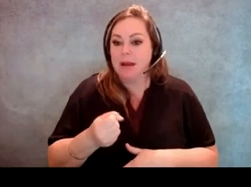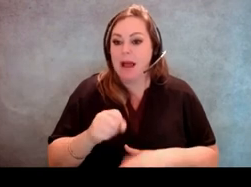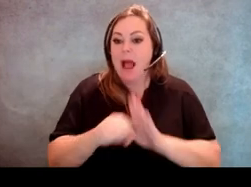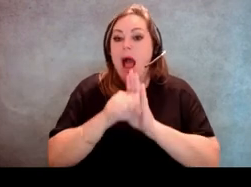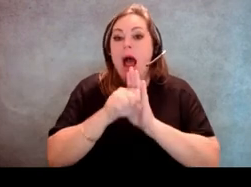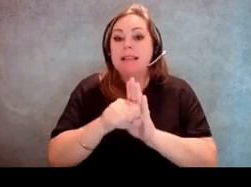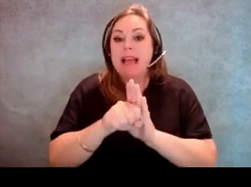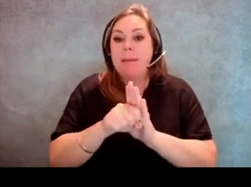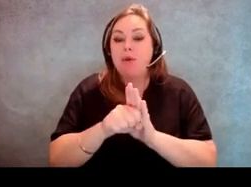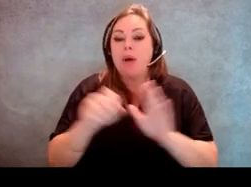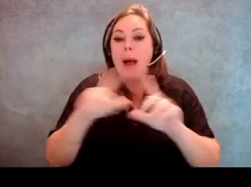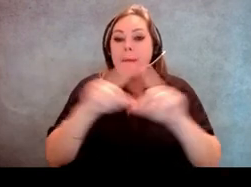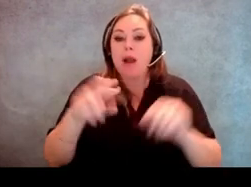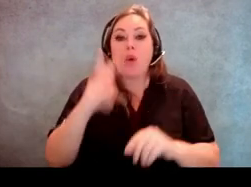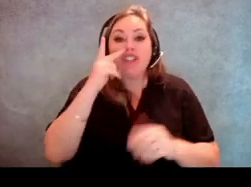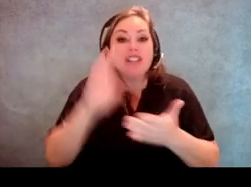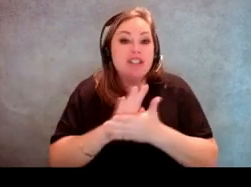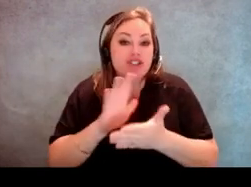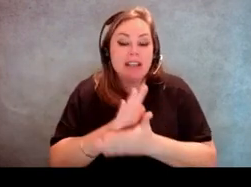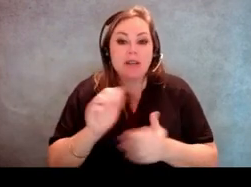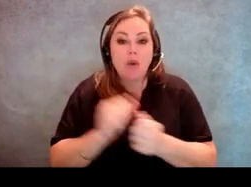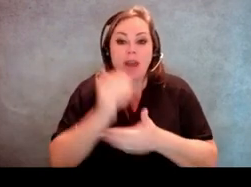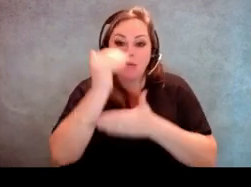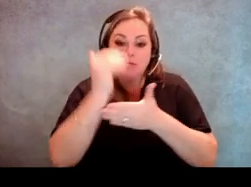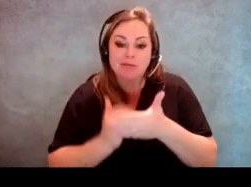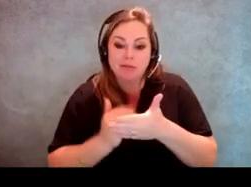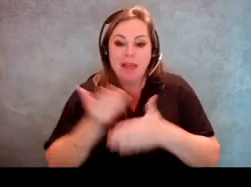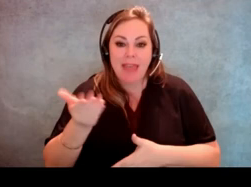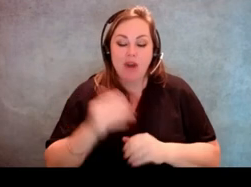or a cheat sheet with those things already determined